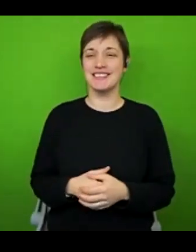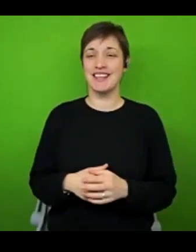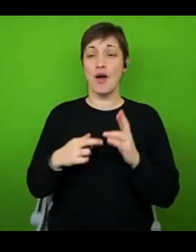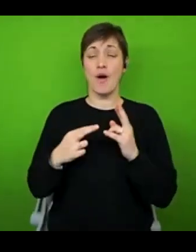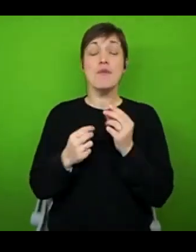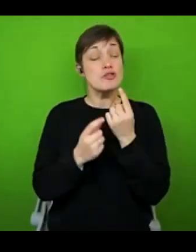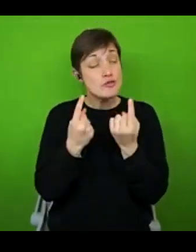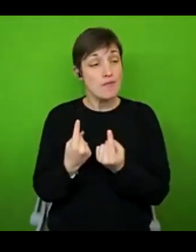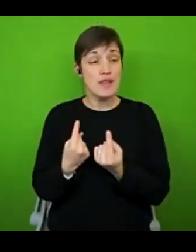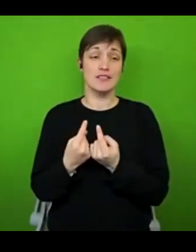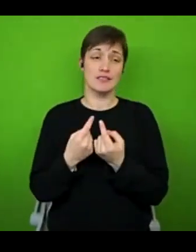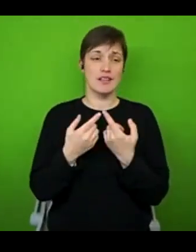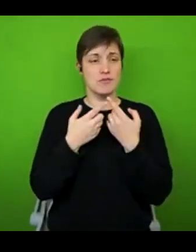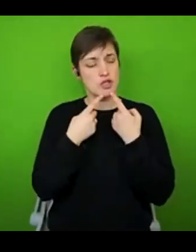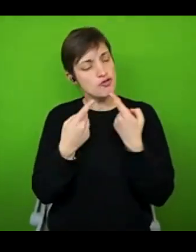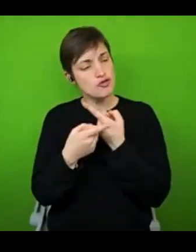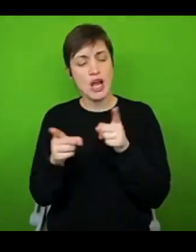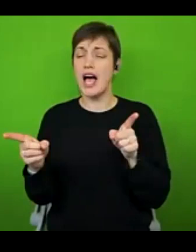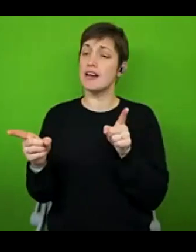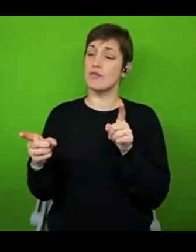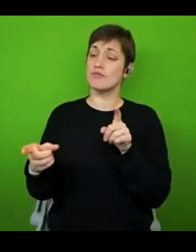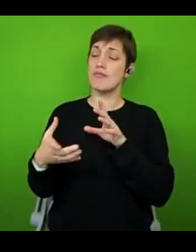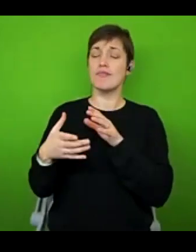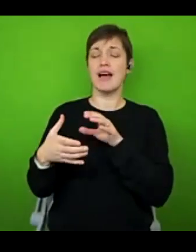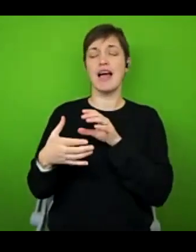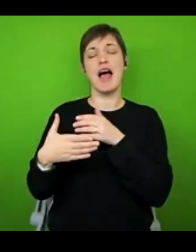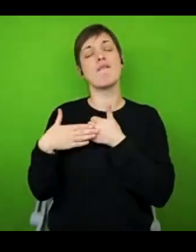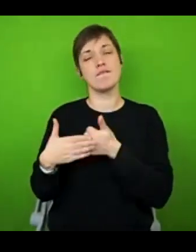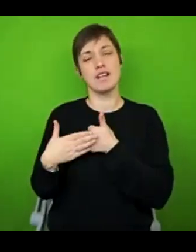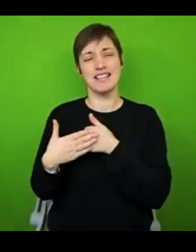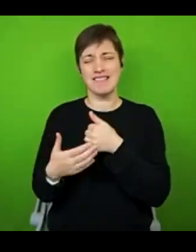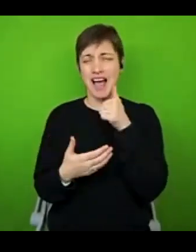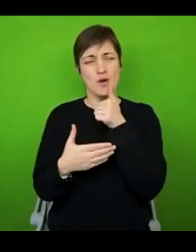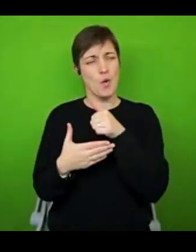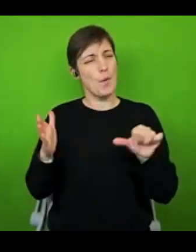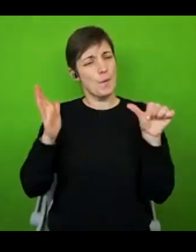helpful, because I know it's so, so difficult to it's one